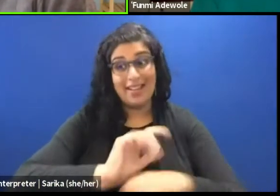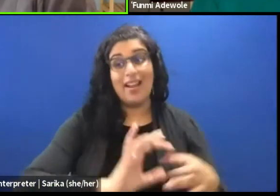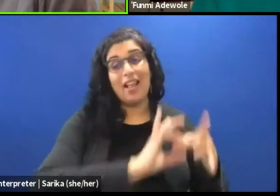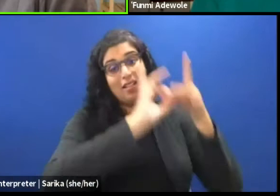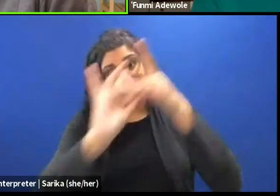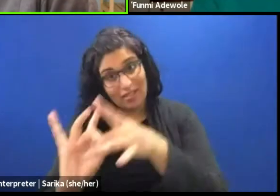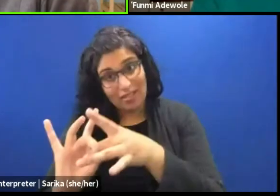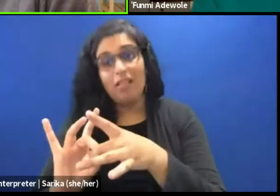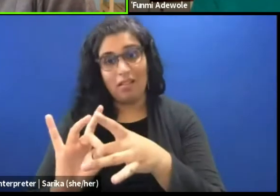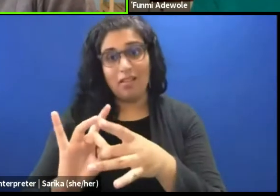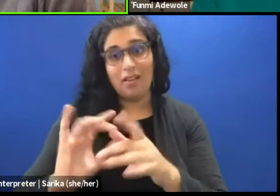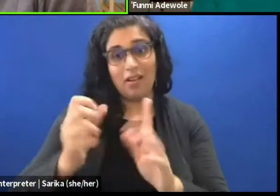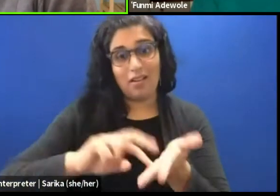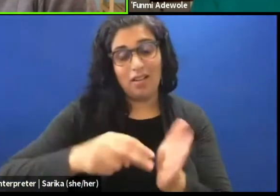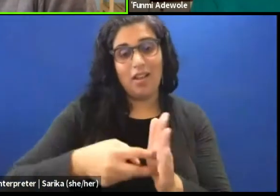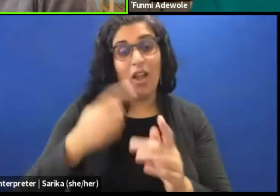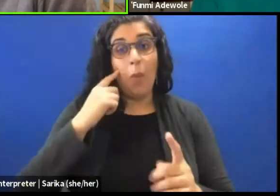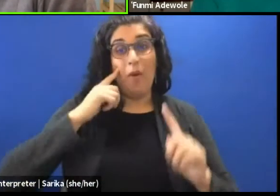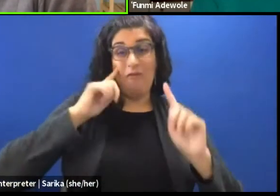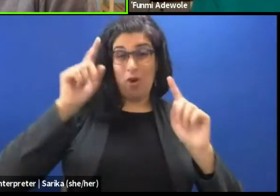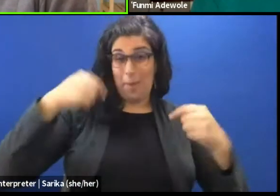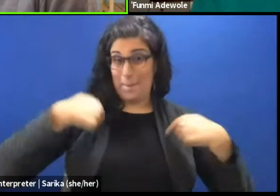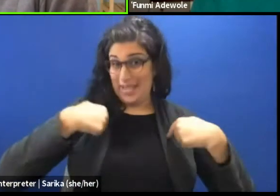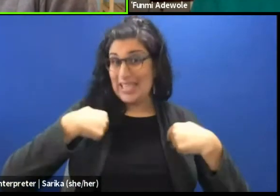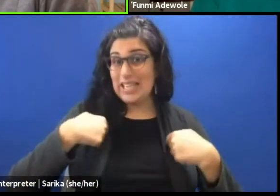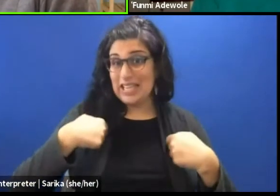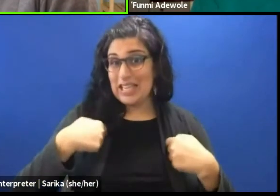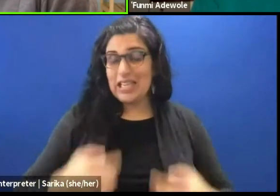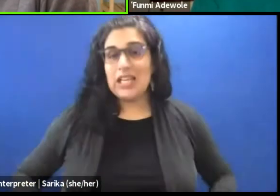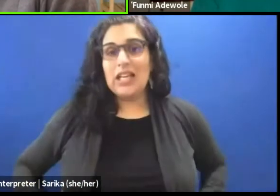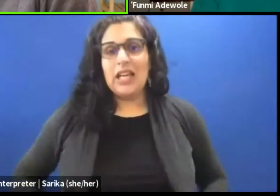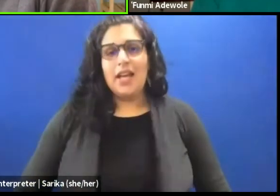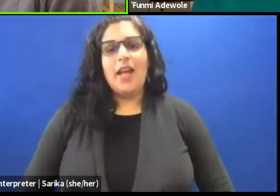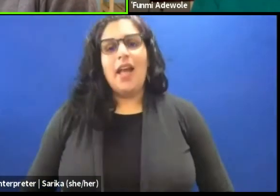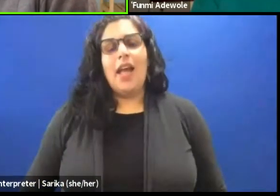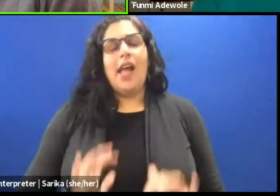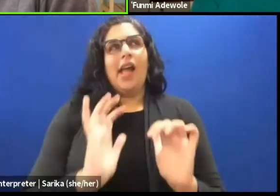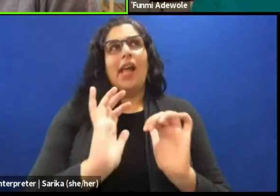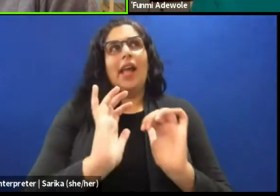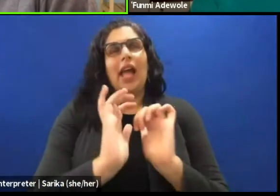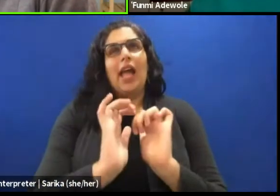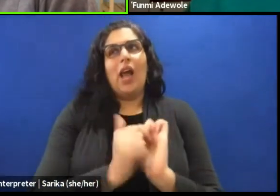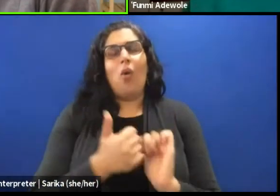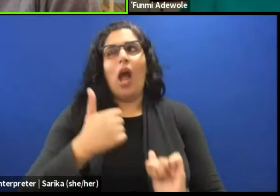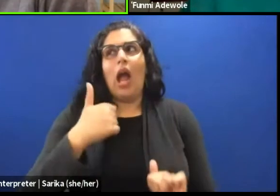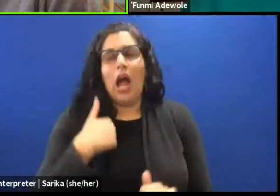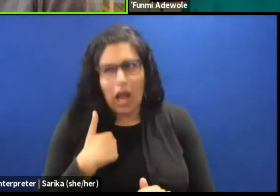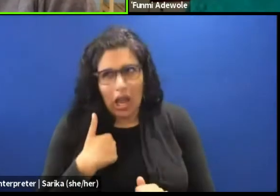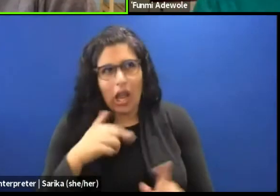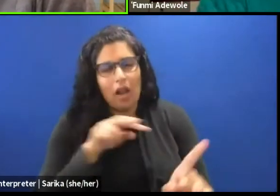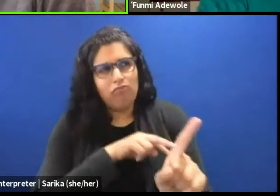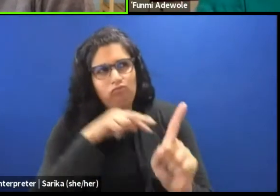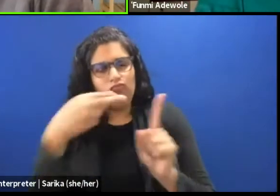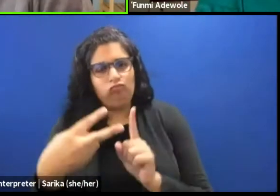But then for me, I think it actually goes back to how I see dramaturgy, and of course we're gonna talk in terms of